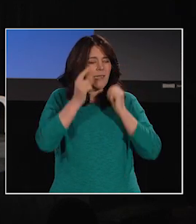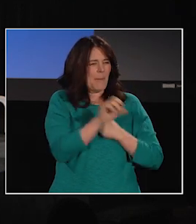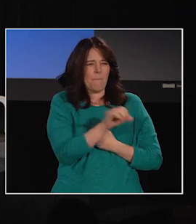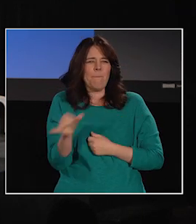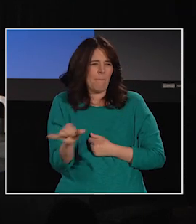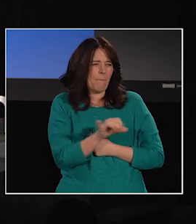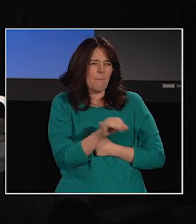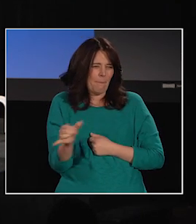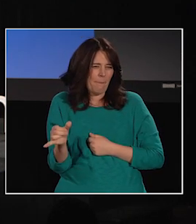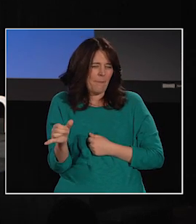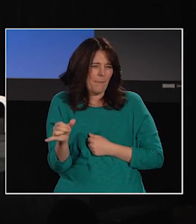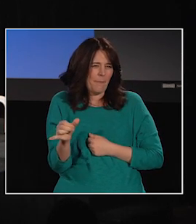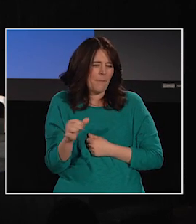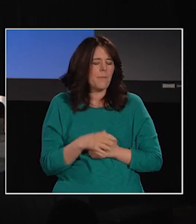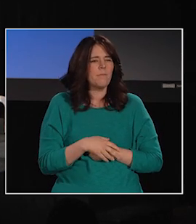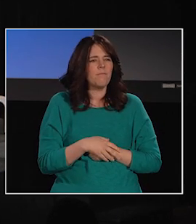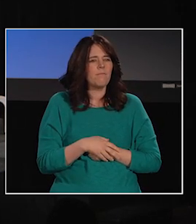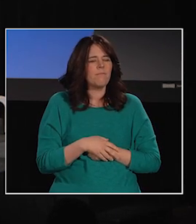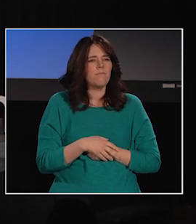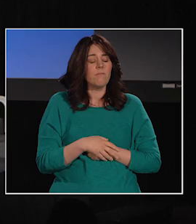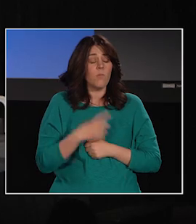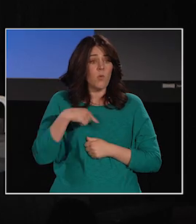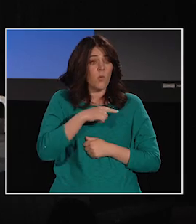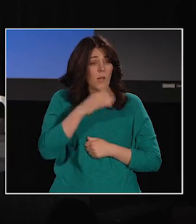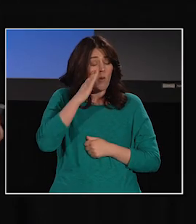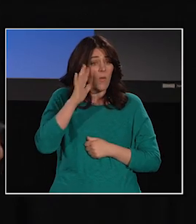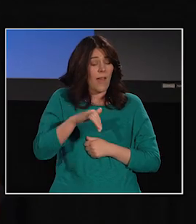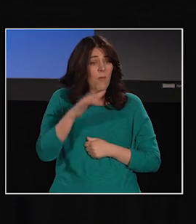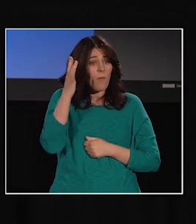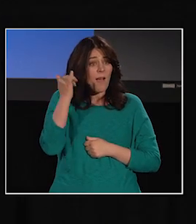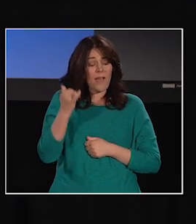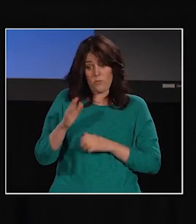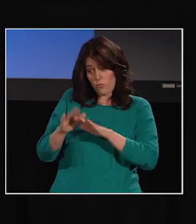And we know this because children learning a signed language